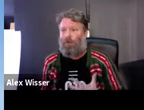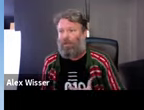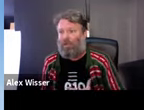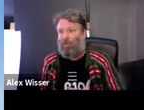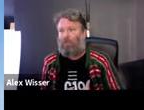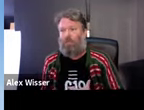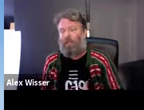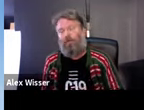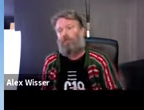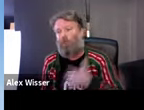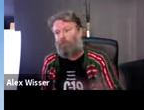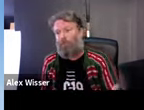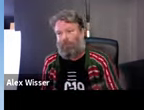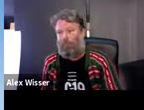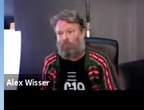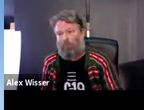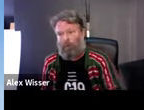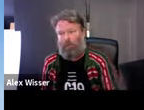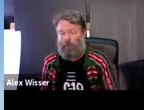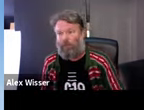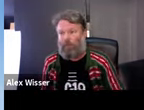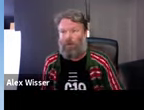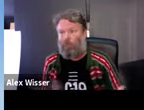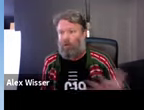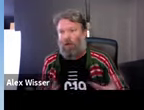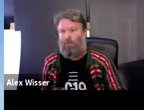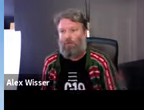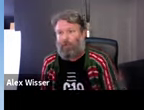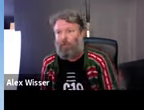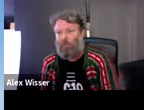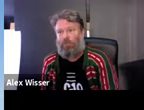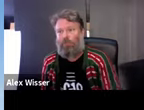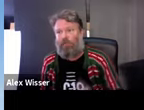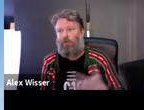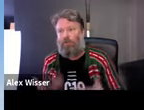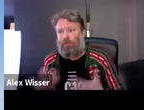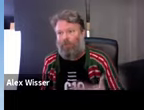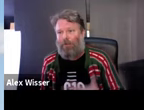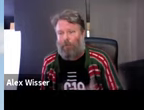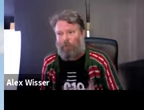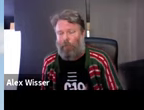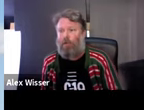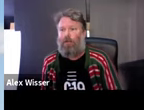they are familiar with. We are not the experts of Kandos. The people